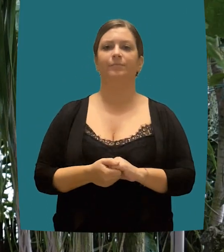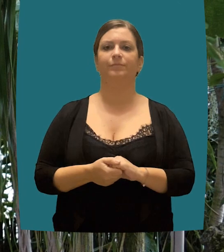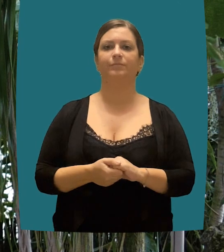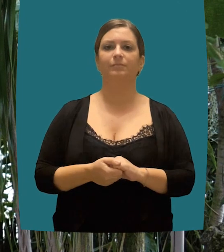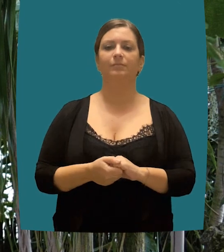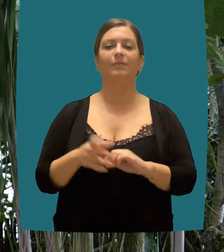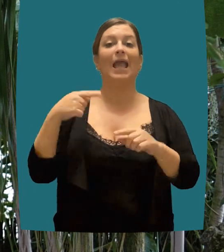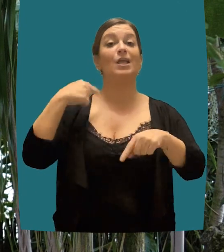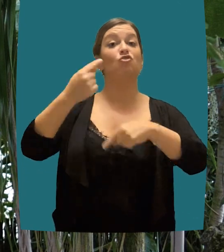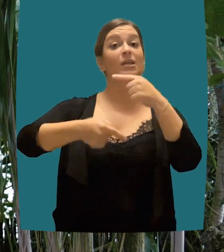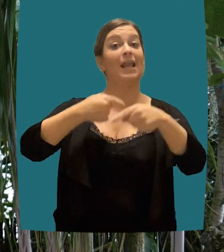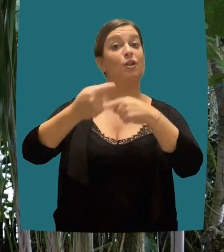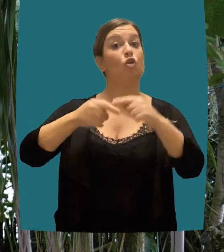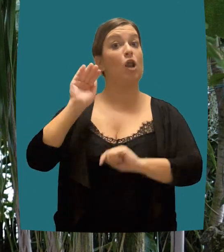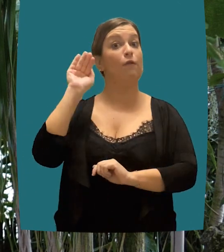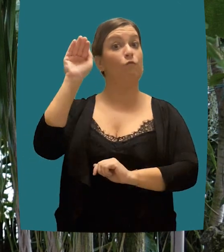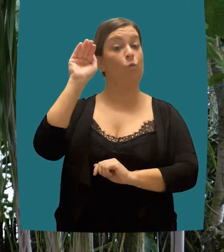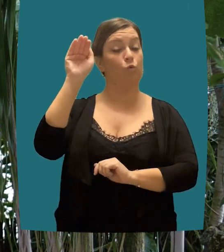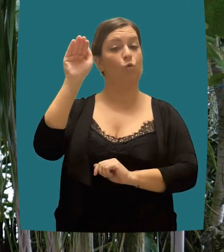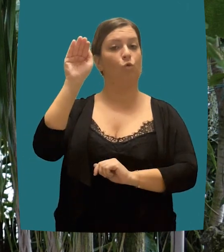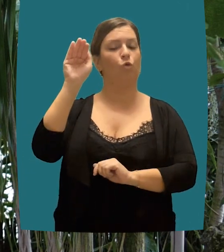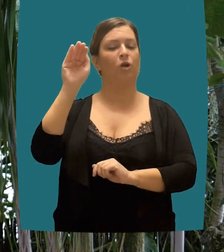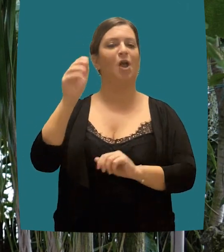What remedies are put in place by our legal system